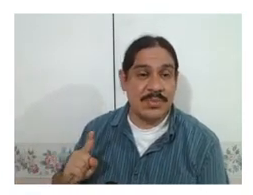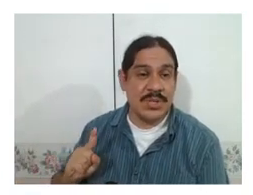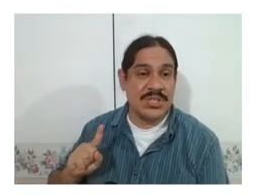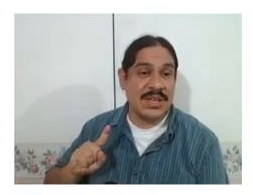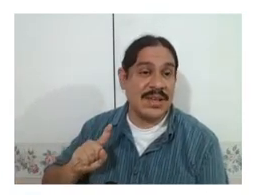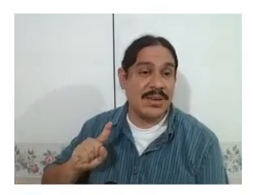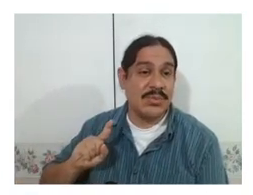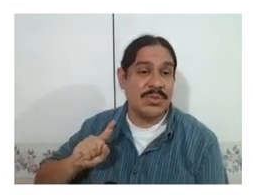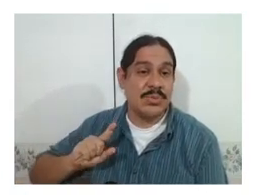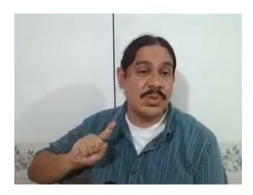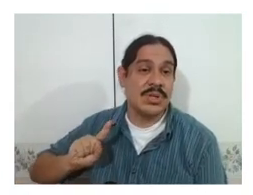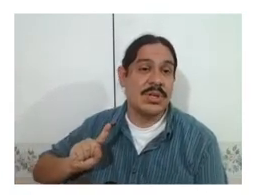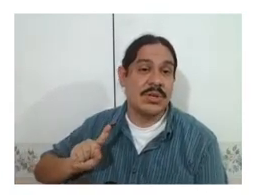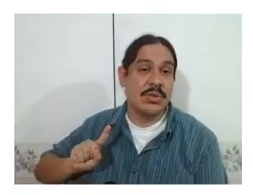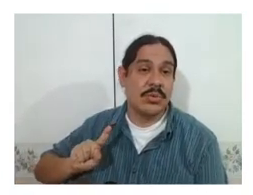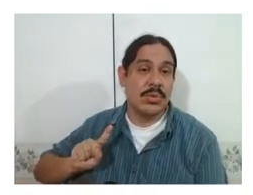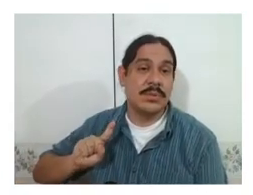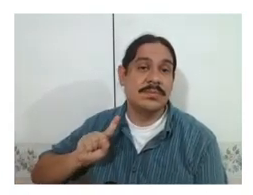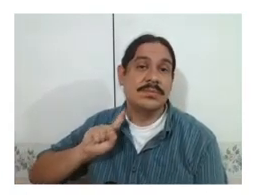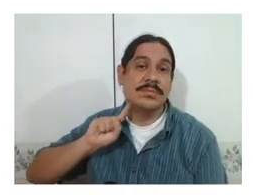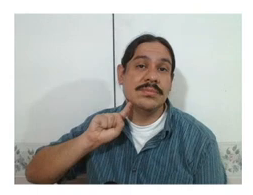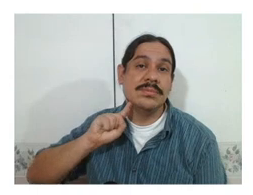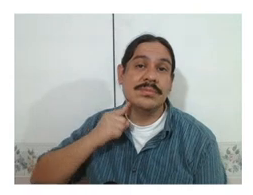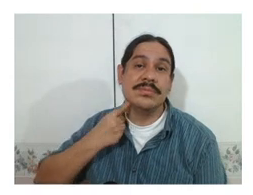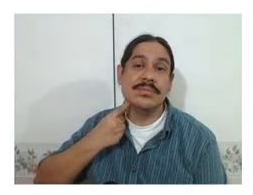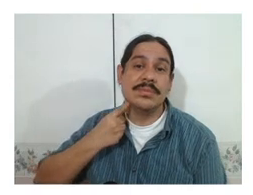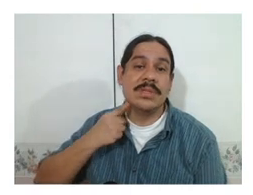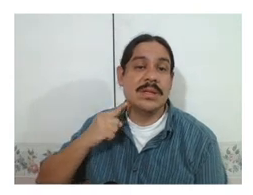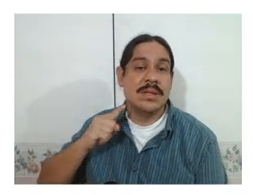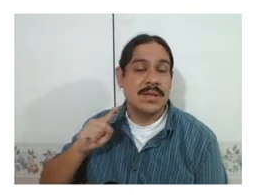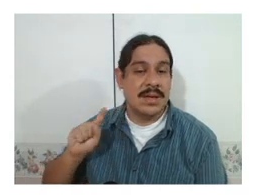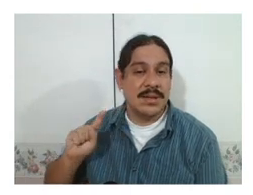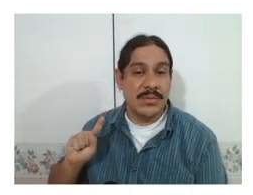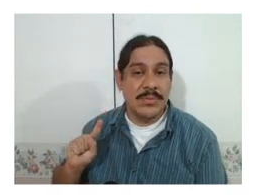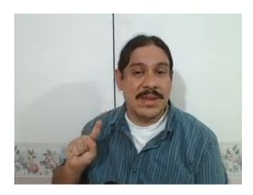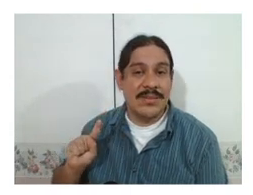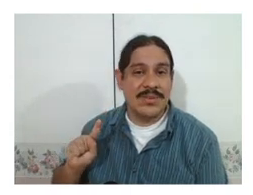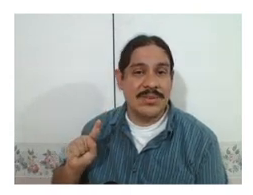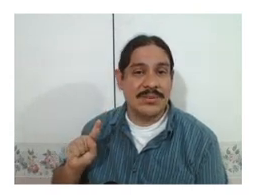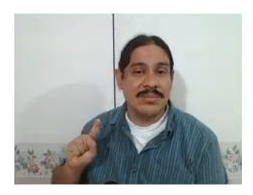british sign language word